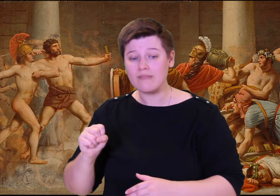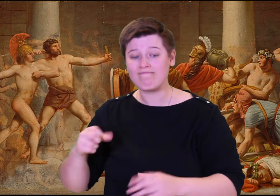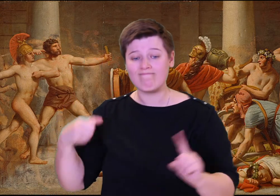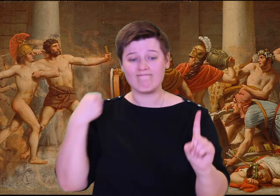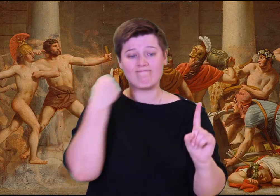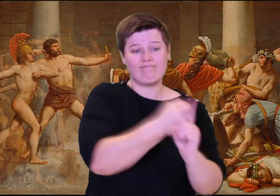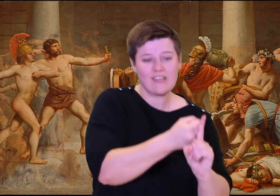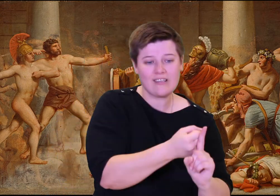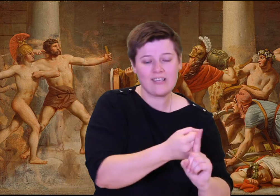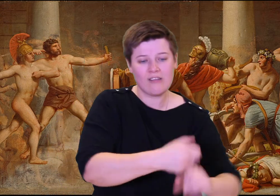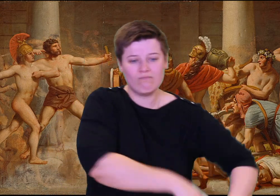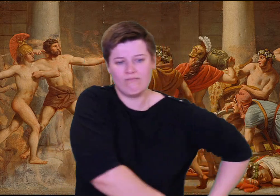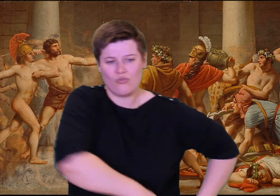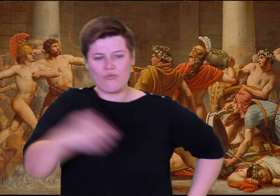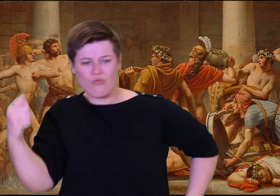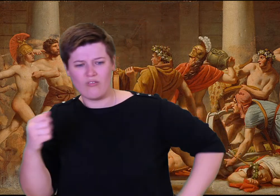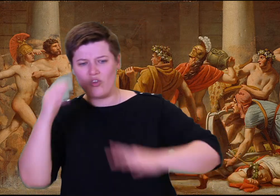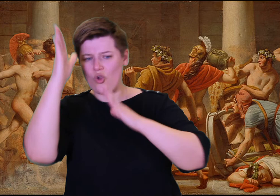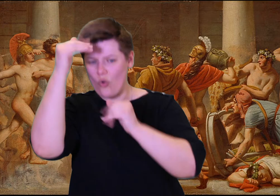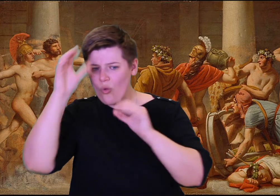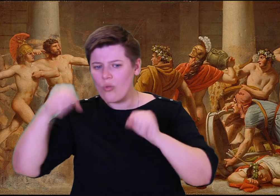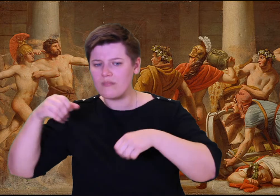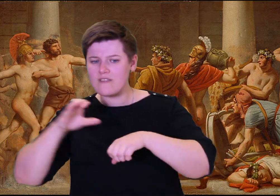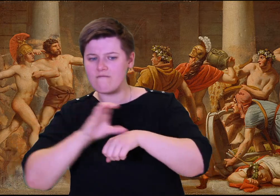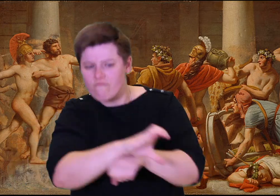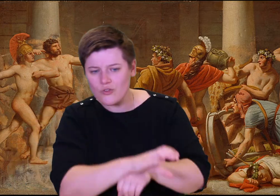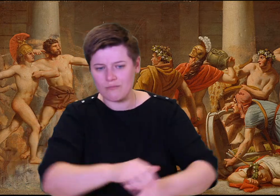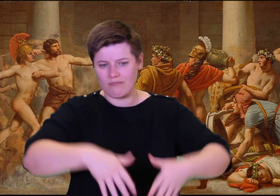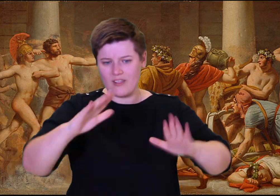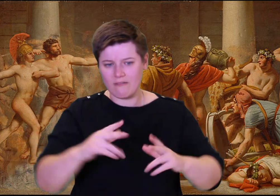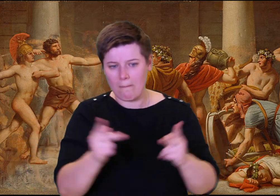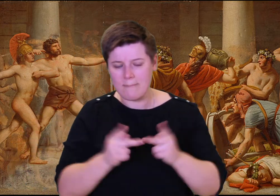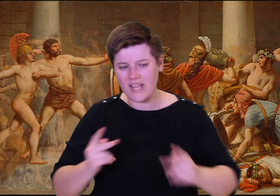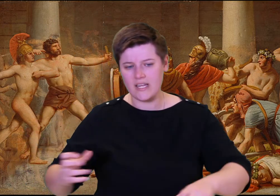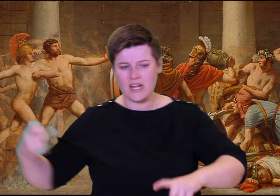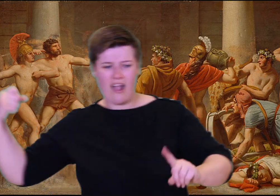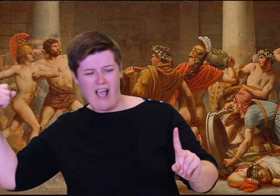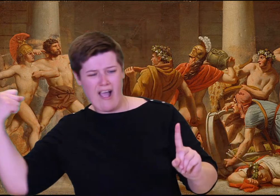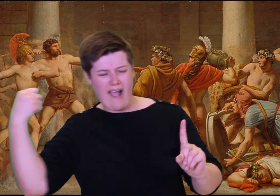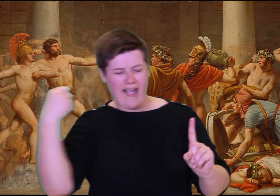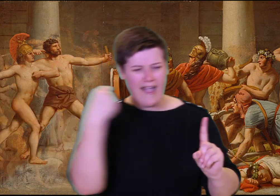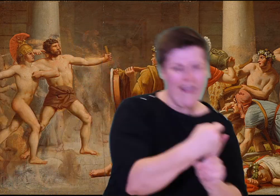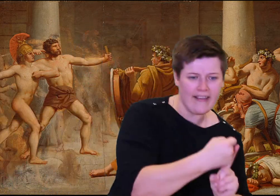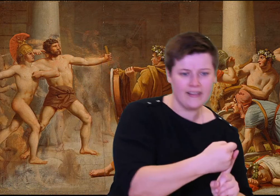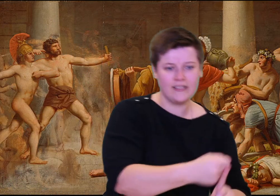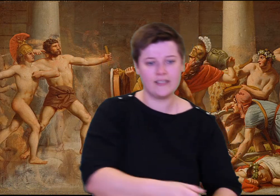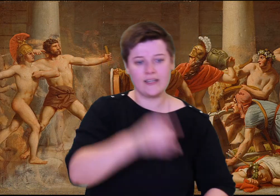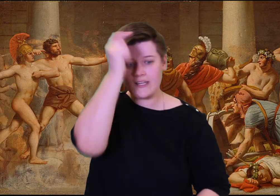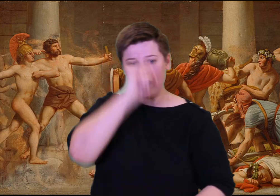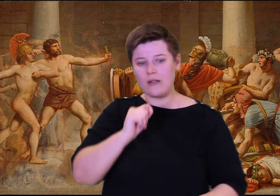At that, their knees grew weak, their hearts stopped still. Eurymachus again